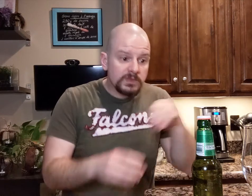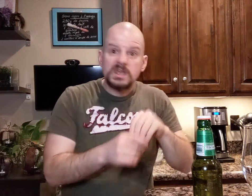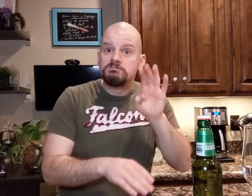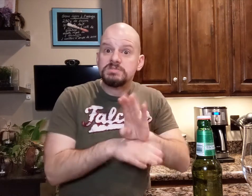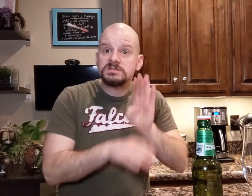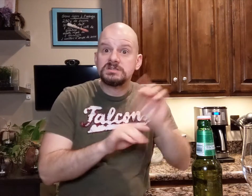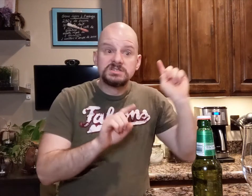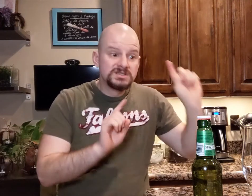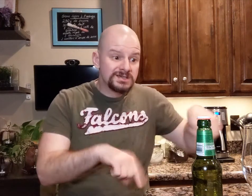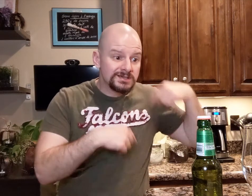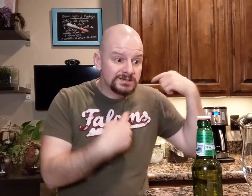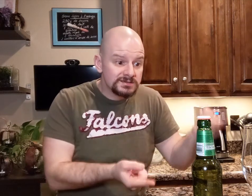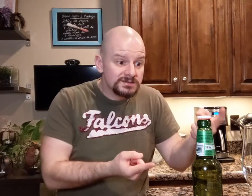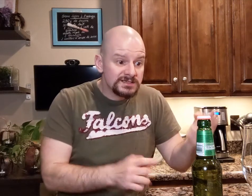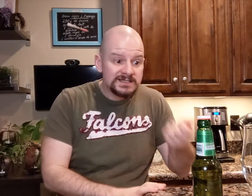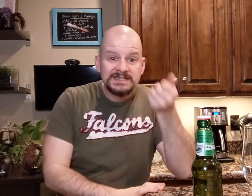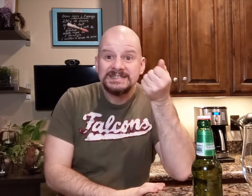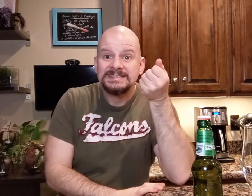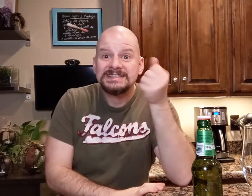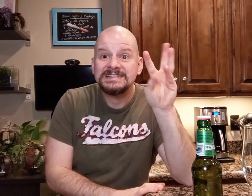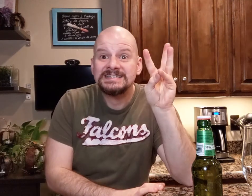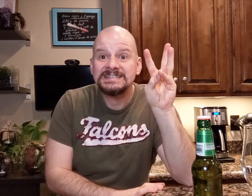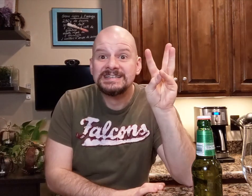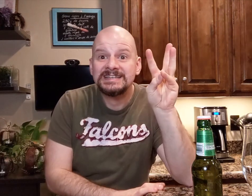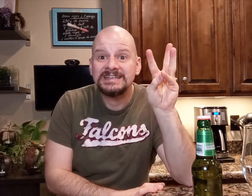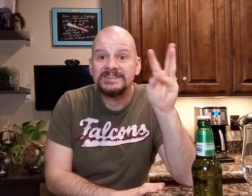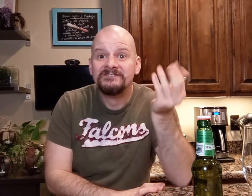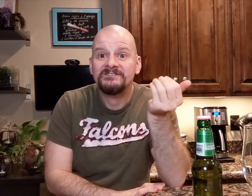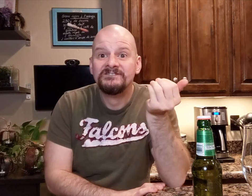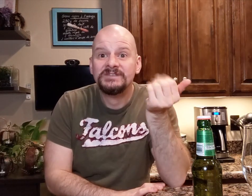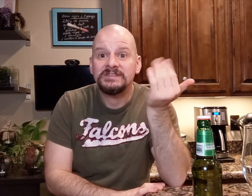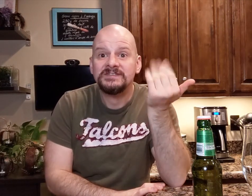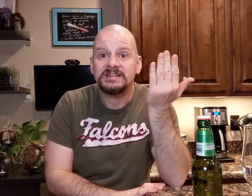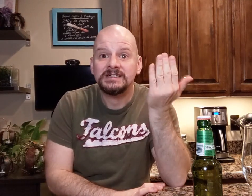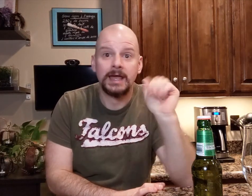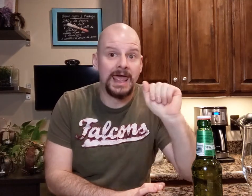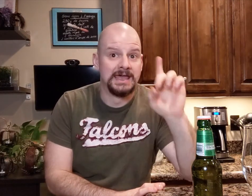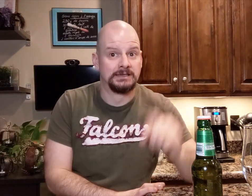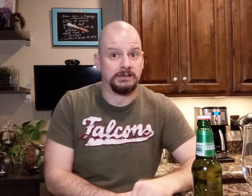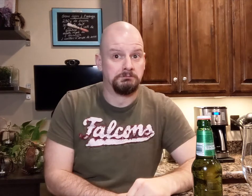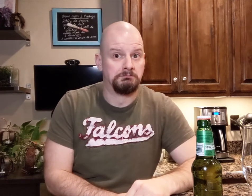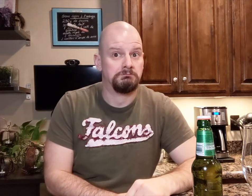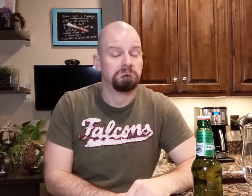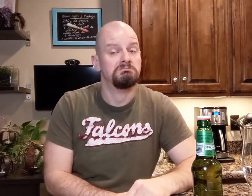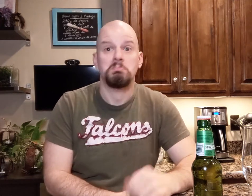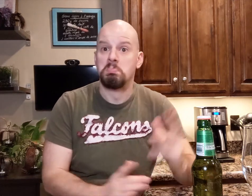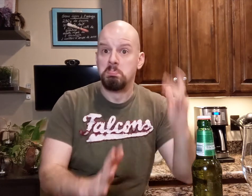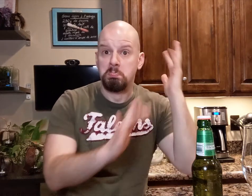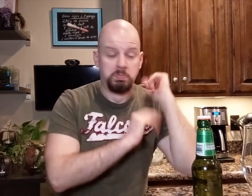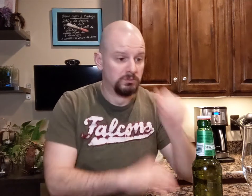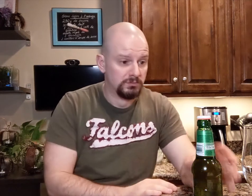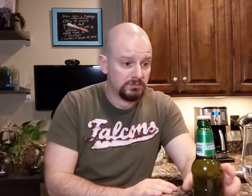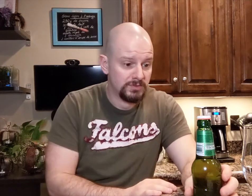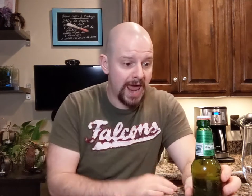It has been in business since 1615 AD. That's long ago